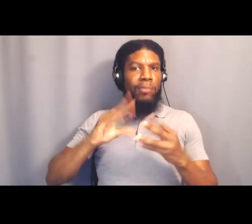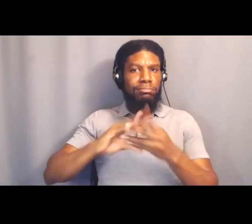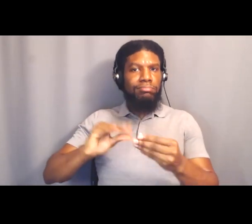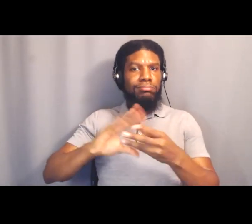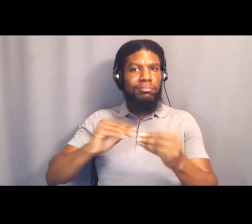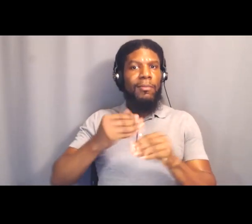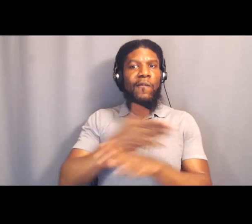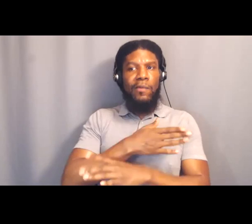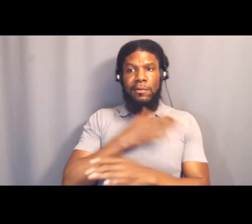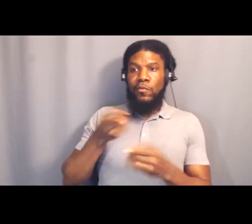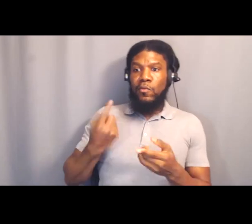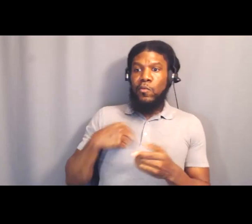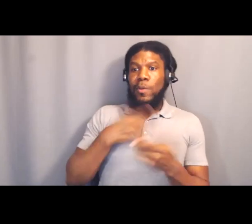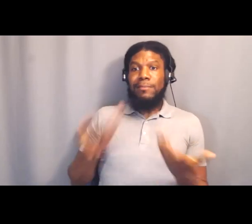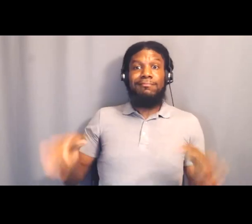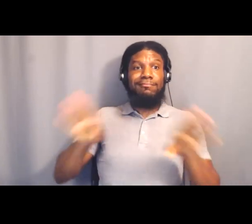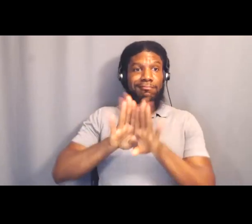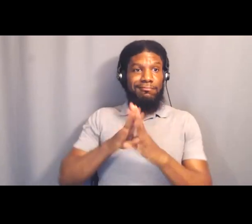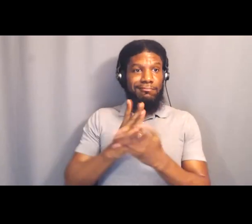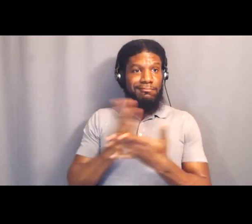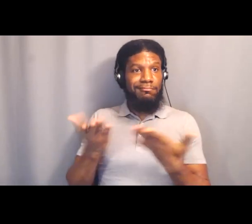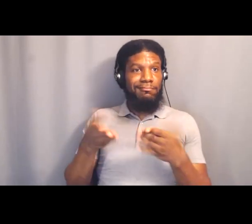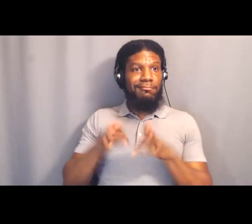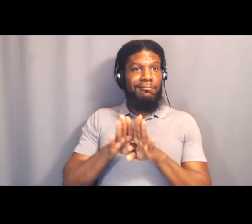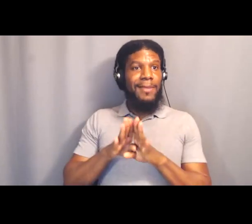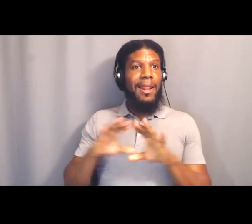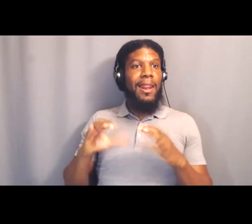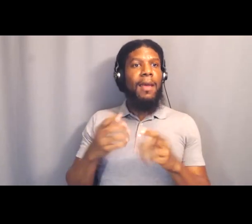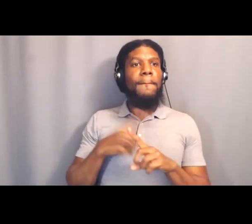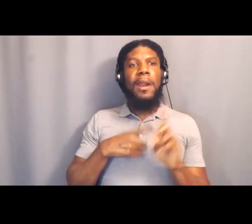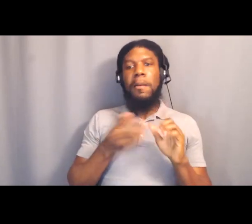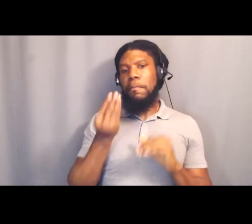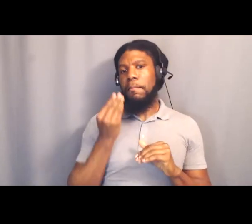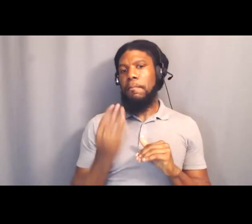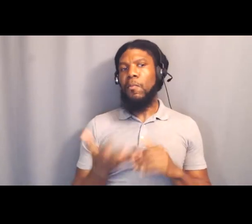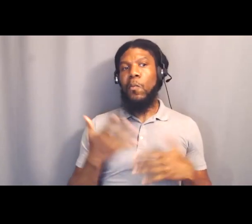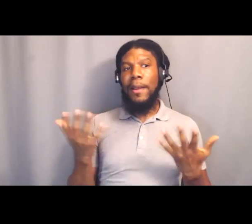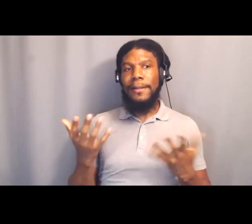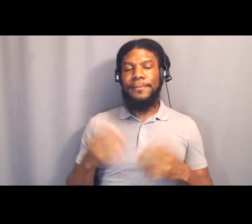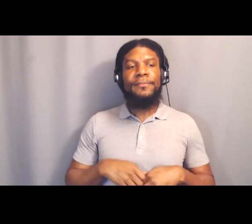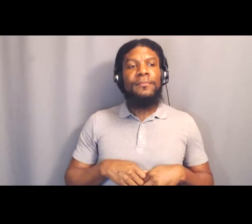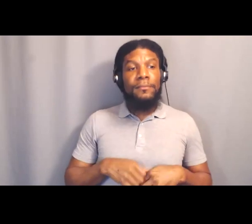but I'll just share this, that my next door neighbor is someone who I know and love,